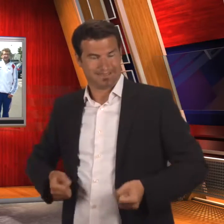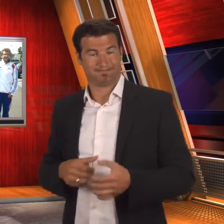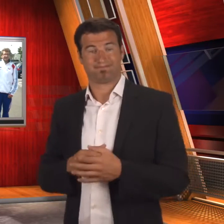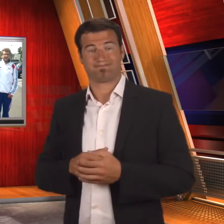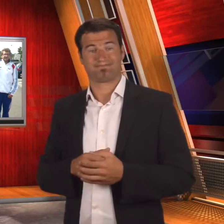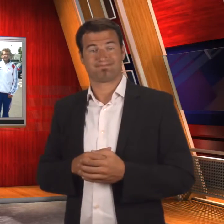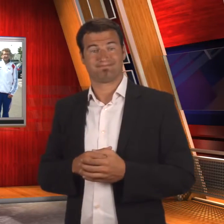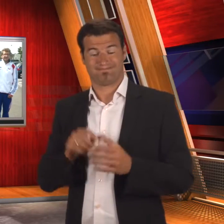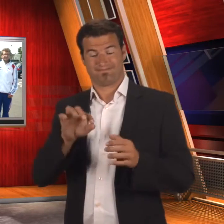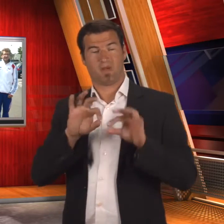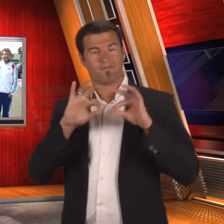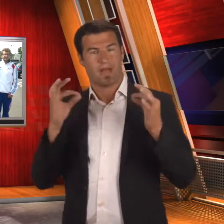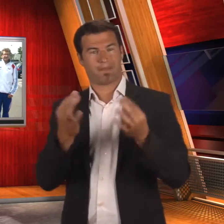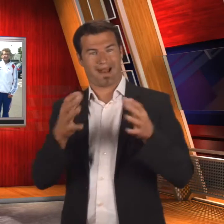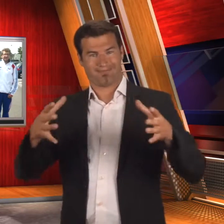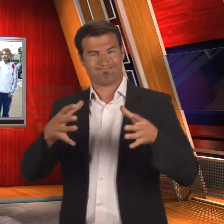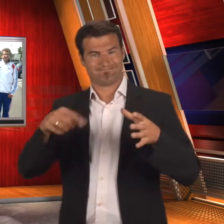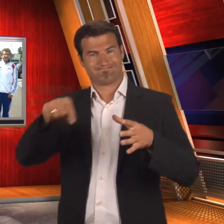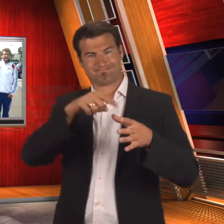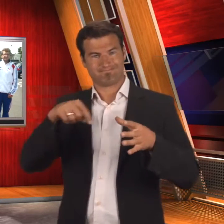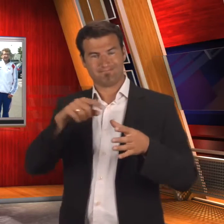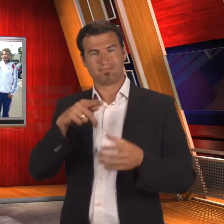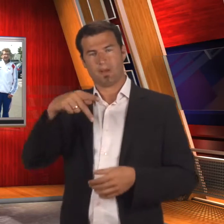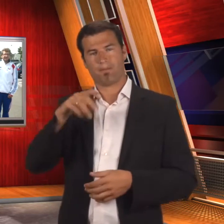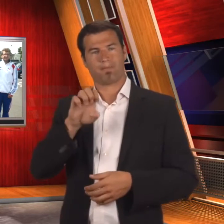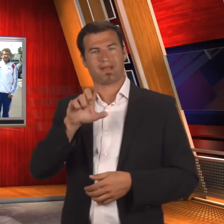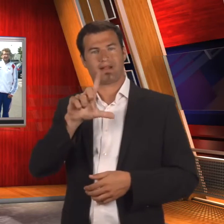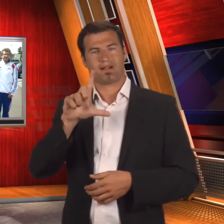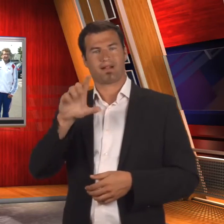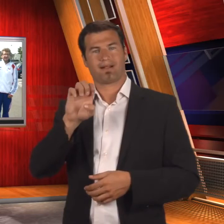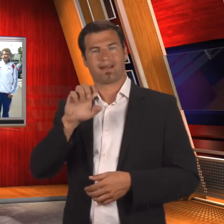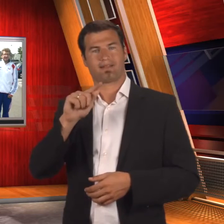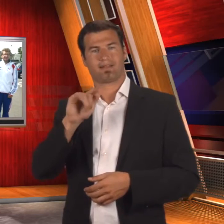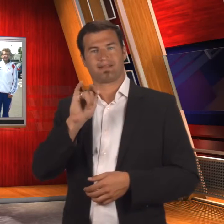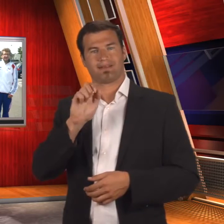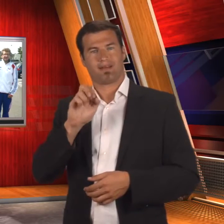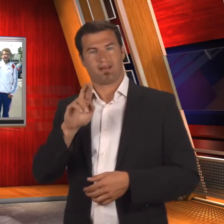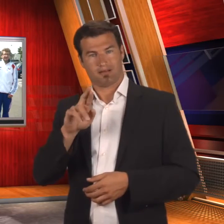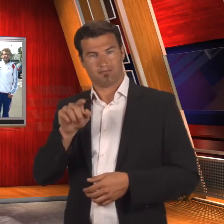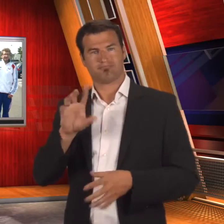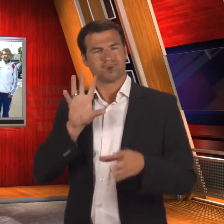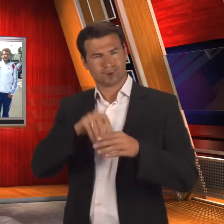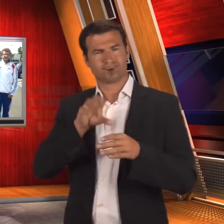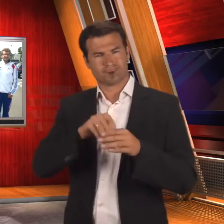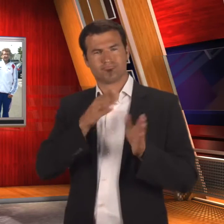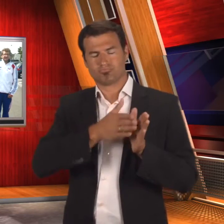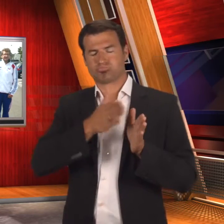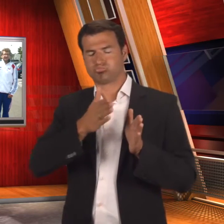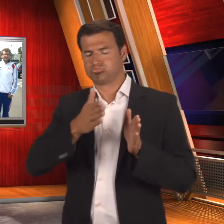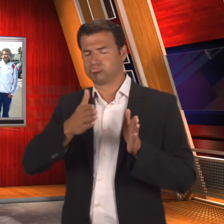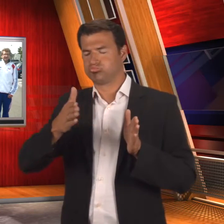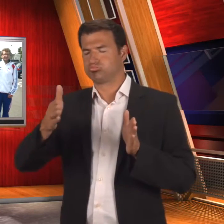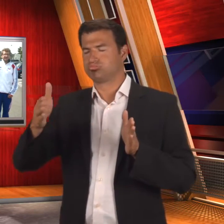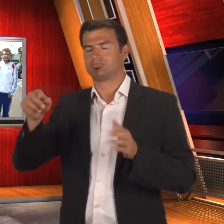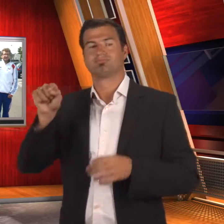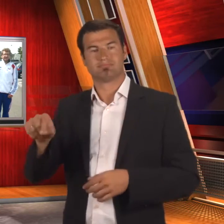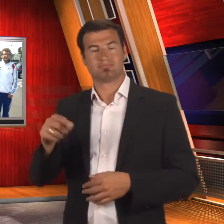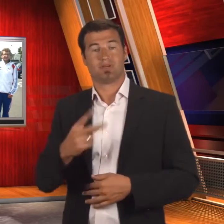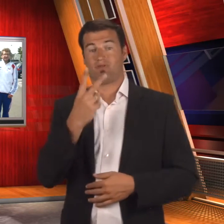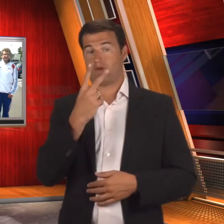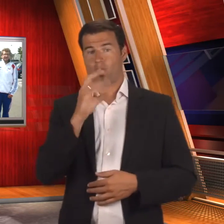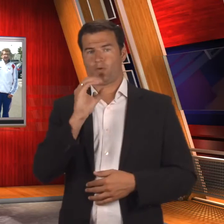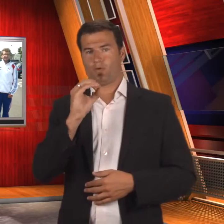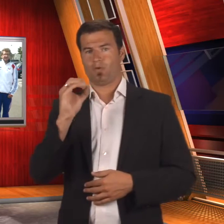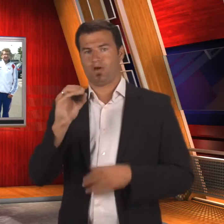The Pelletier family continued to participate up to